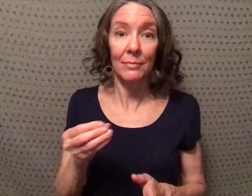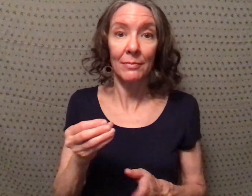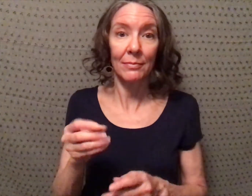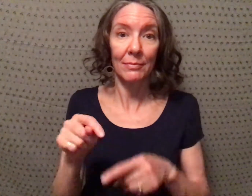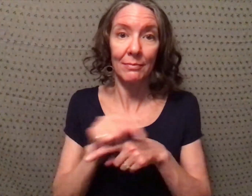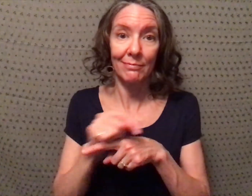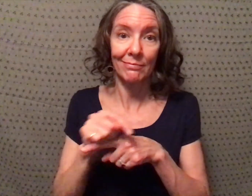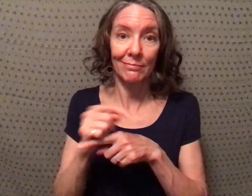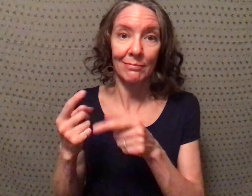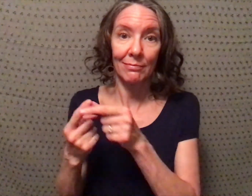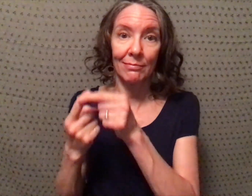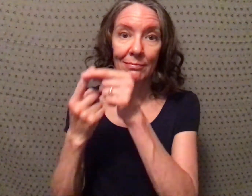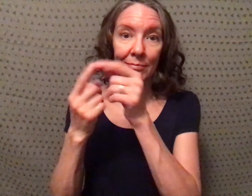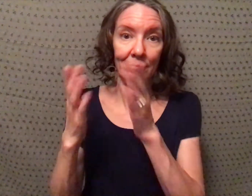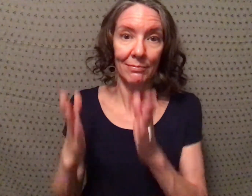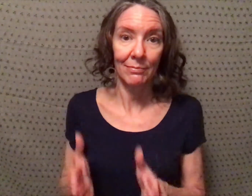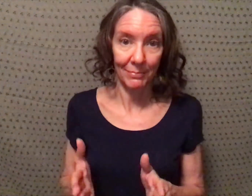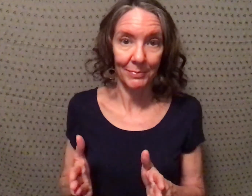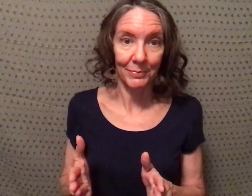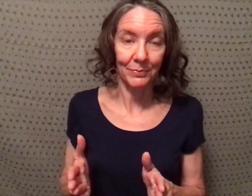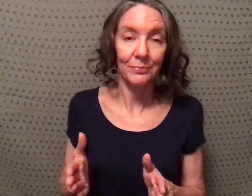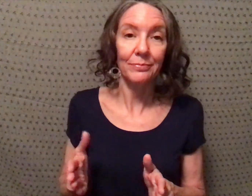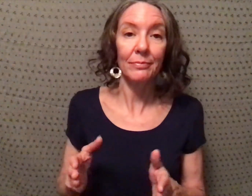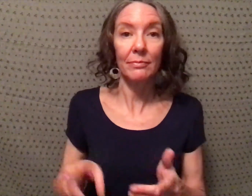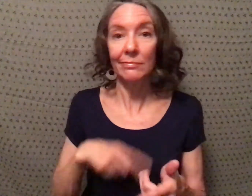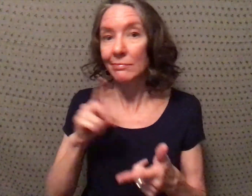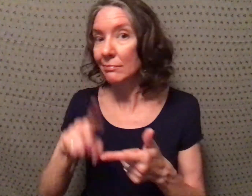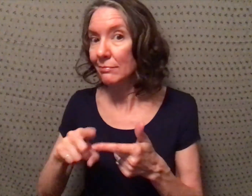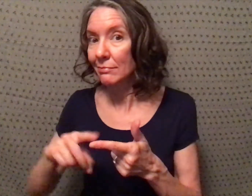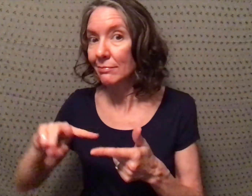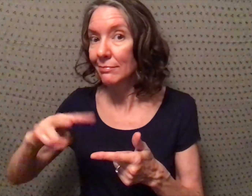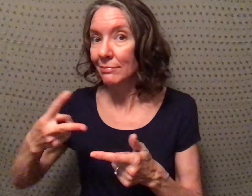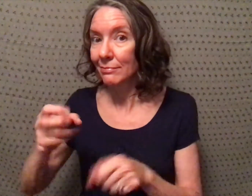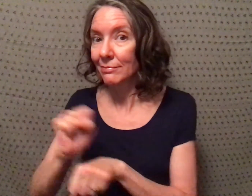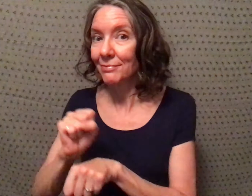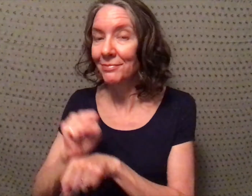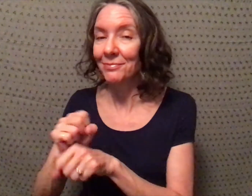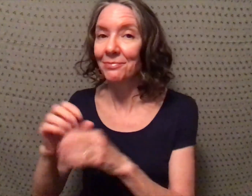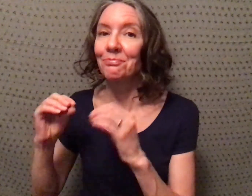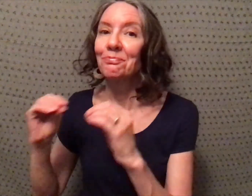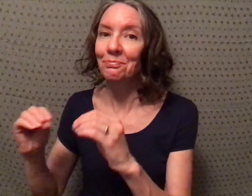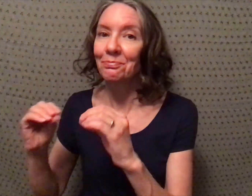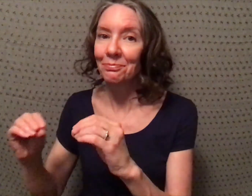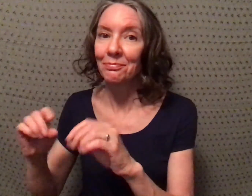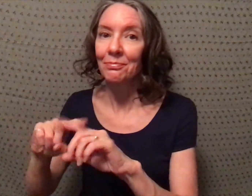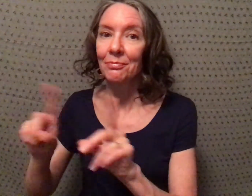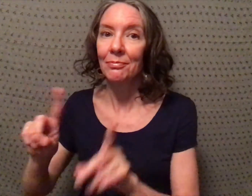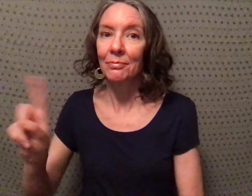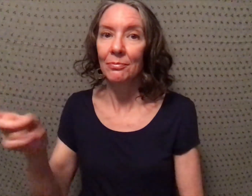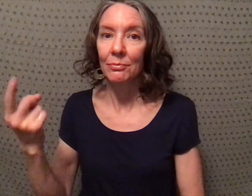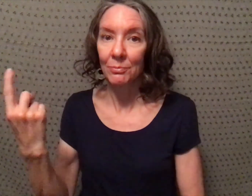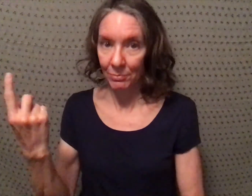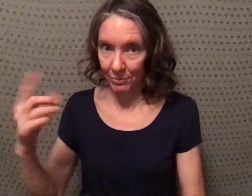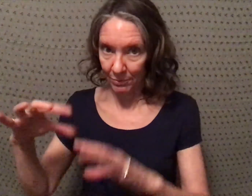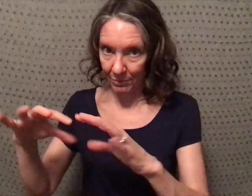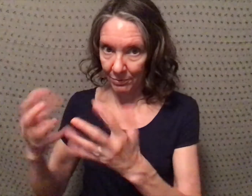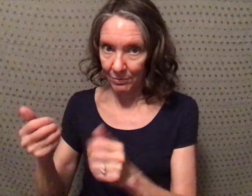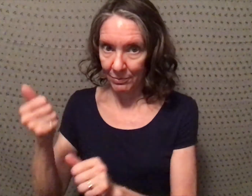and I'm the training specialist. Second, I teach - but only one